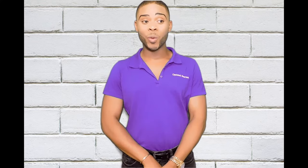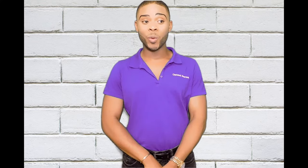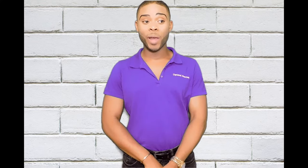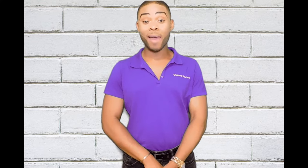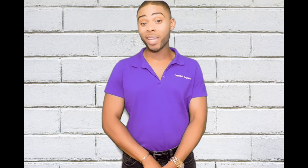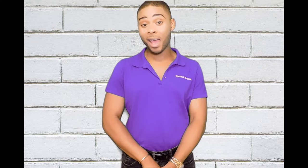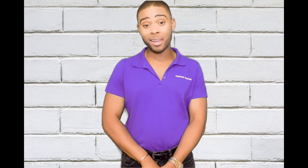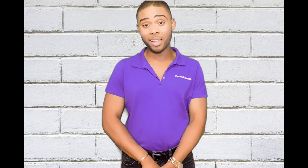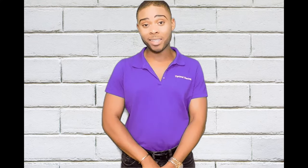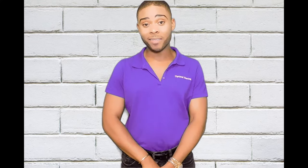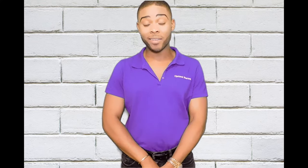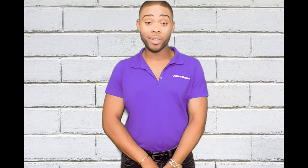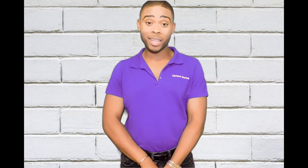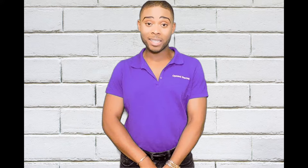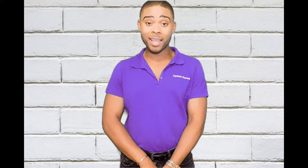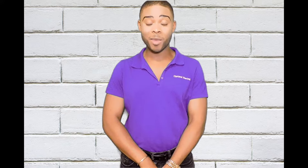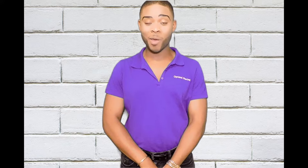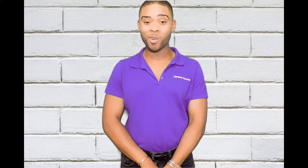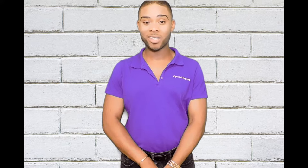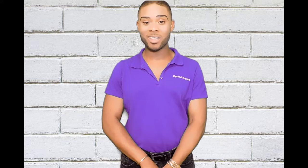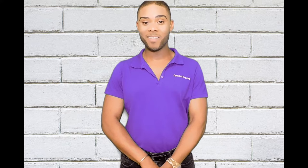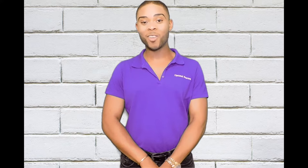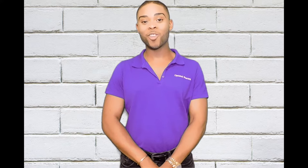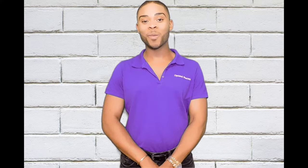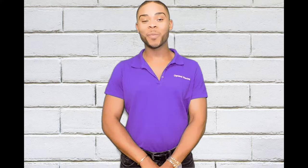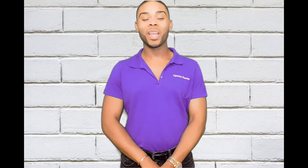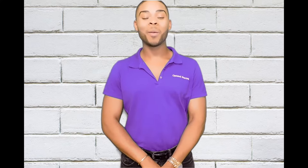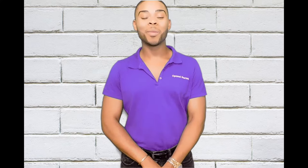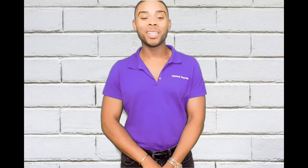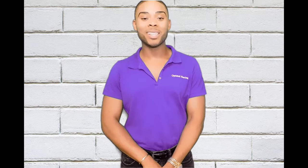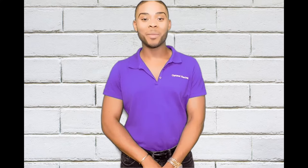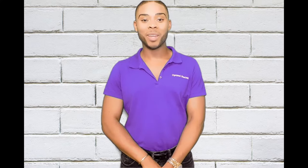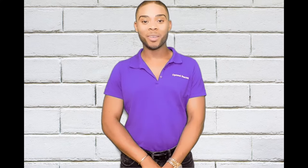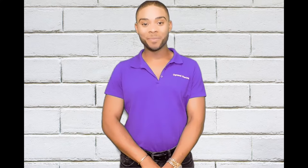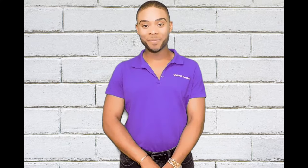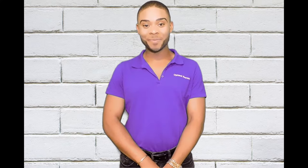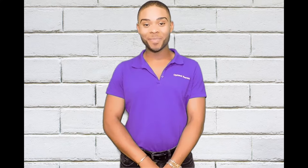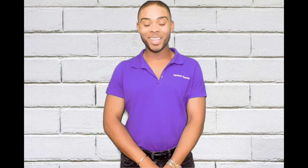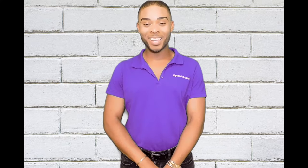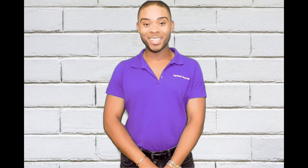have any ideas of different things that you may want to see in the future. Please, let me know. Thanks!